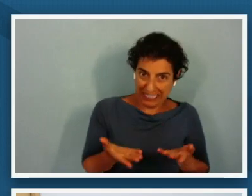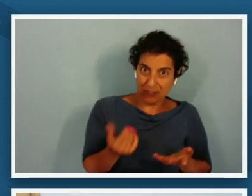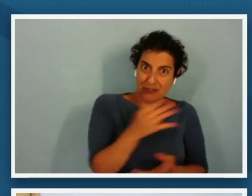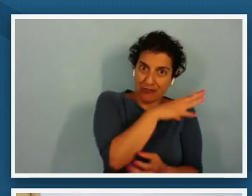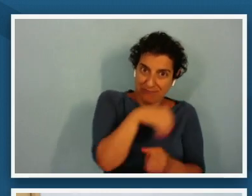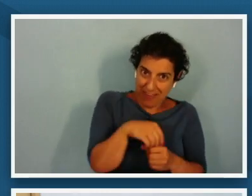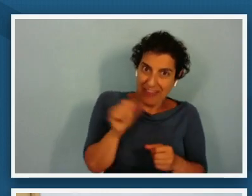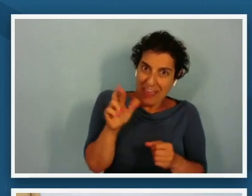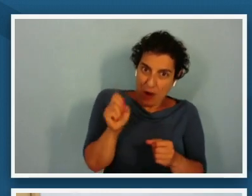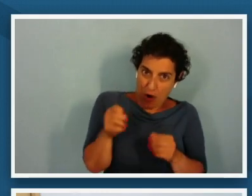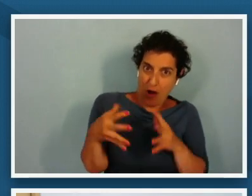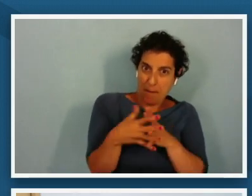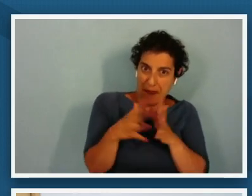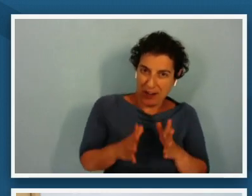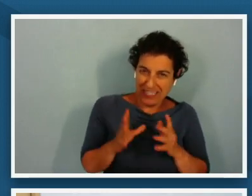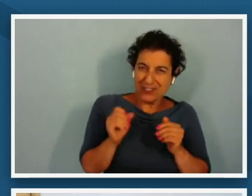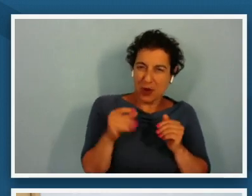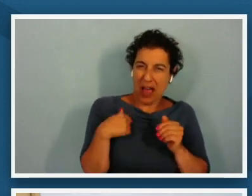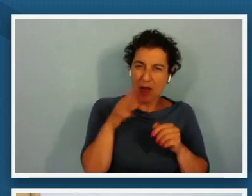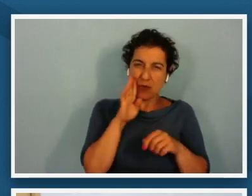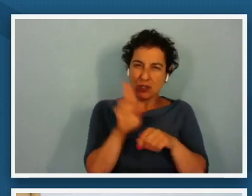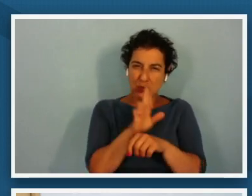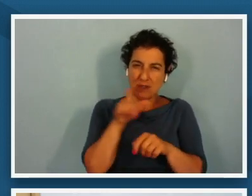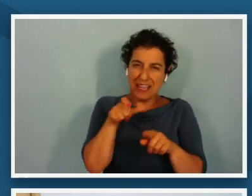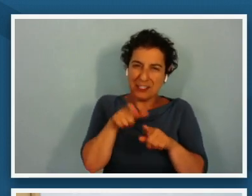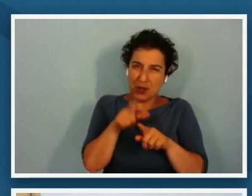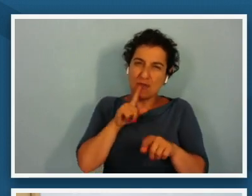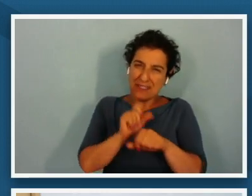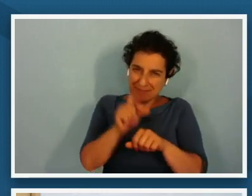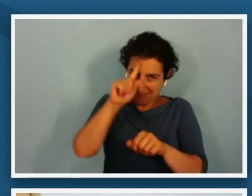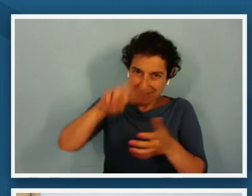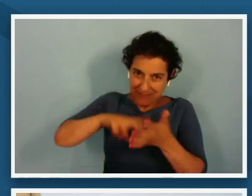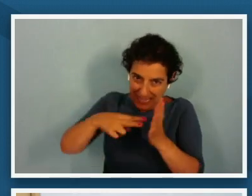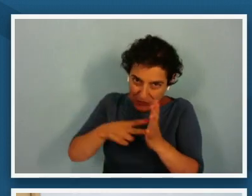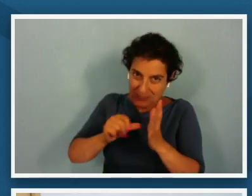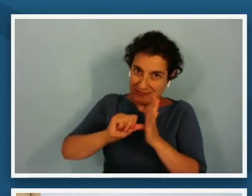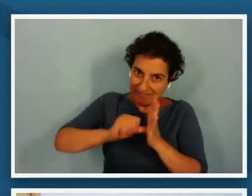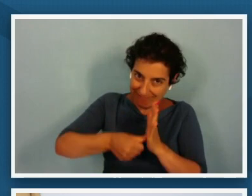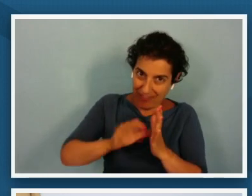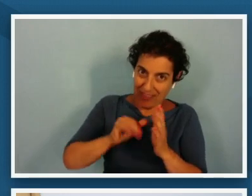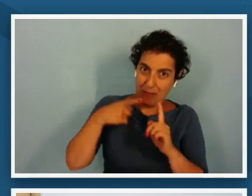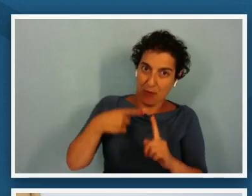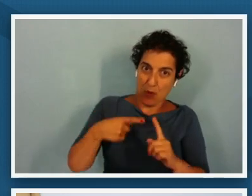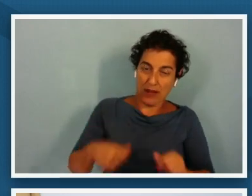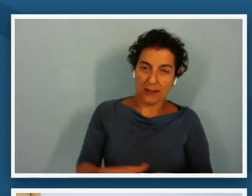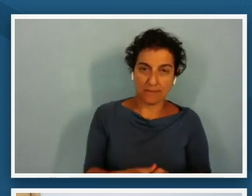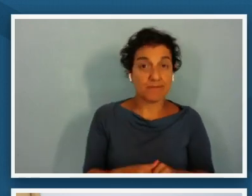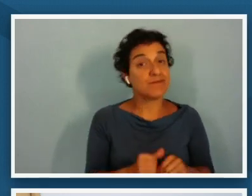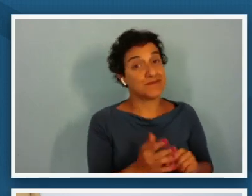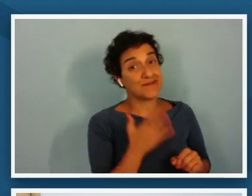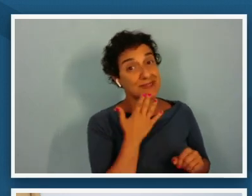that term sometimes very intentionally to help underscore that point